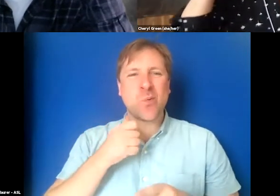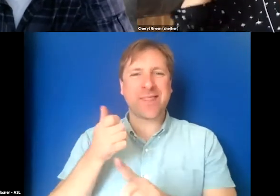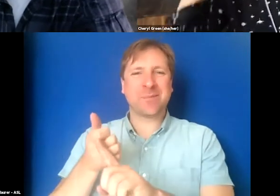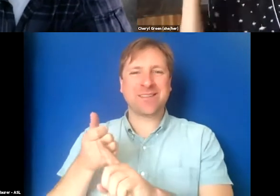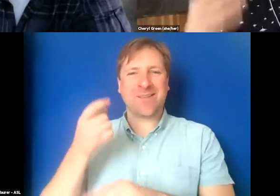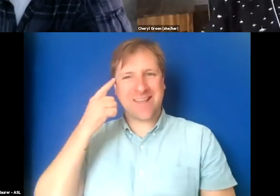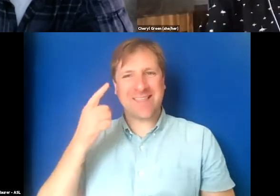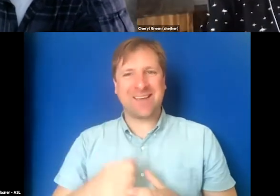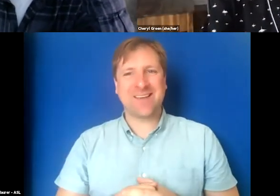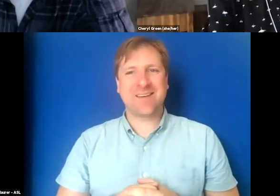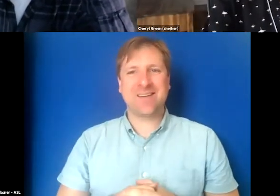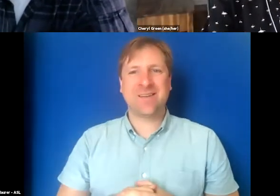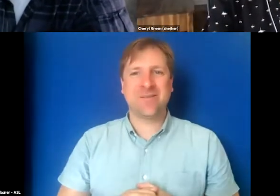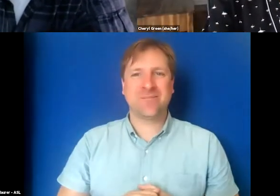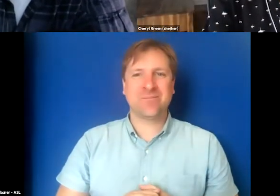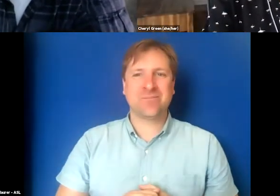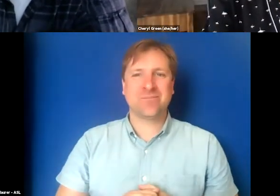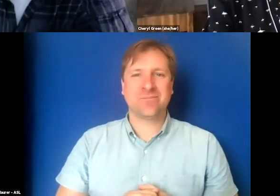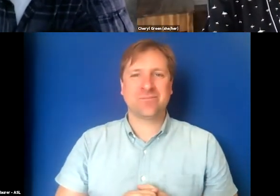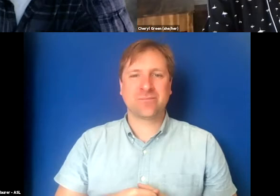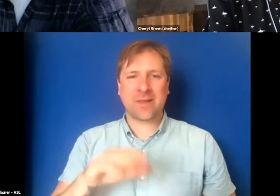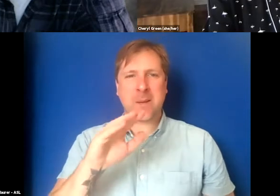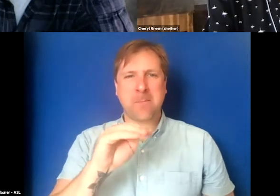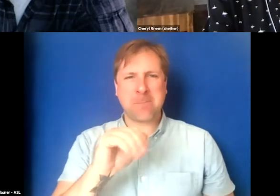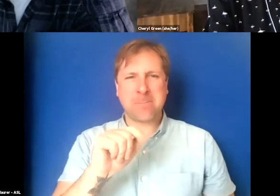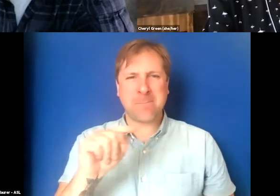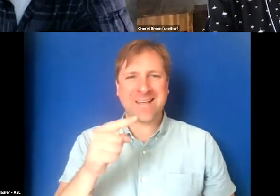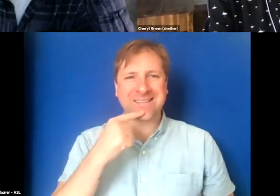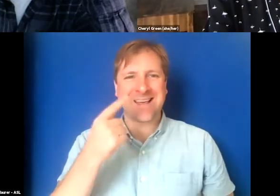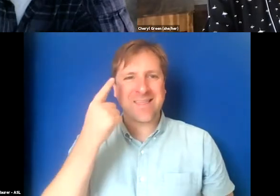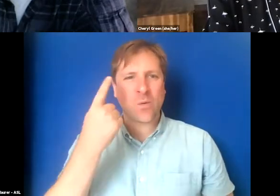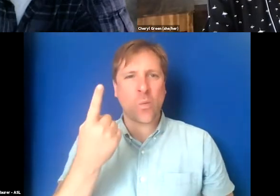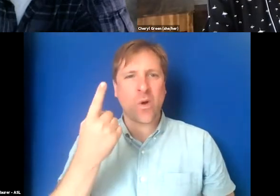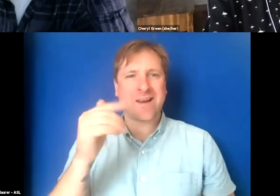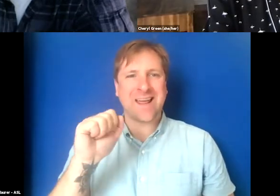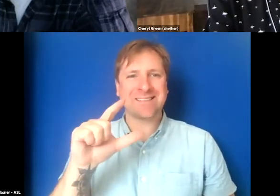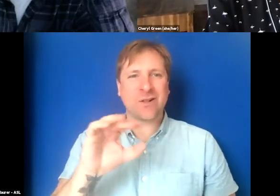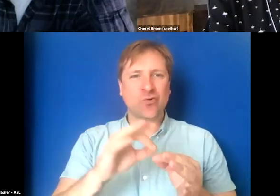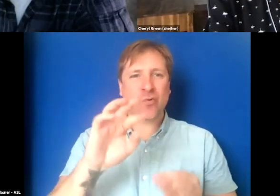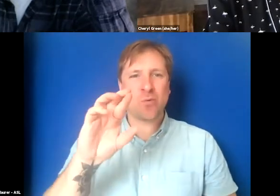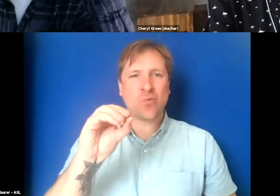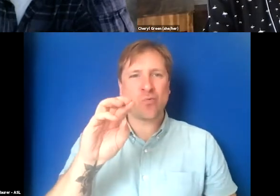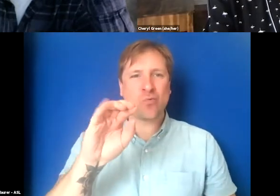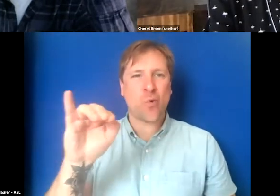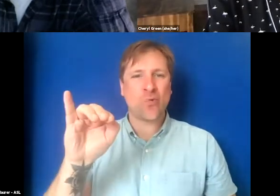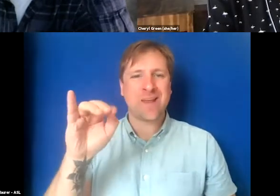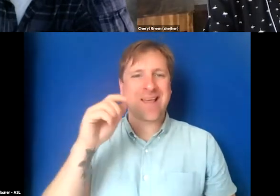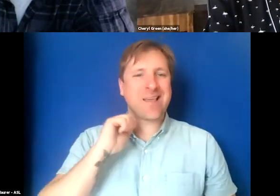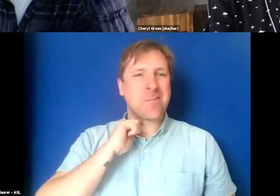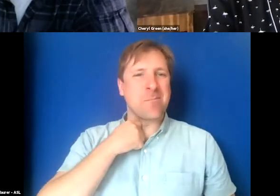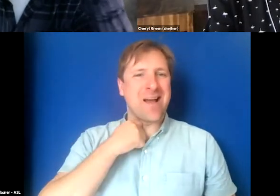(background garbled chatter) Yeah, I think one of our ASL interpreters, Rorri, (background garbled chatter) I think you still have your volume on.